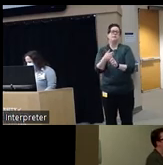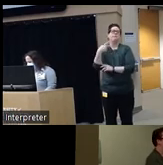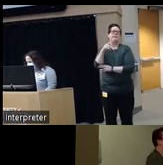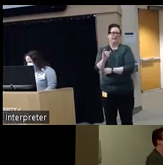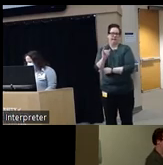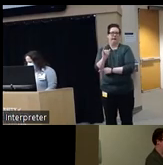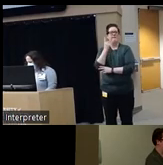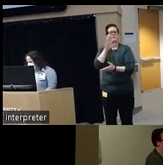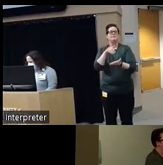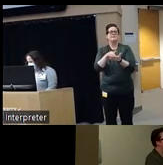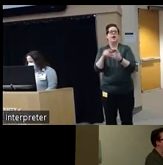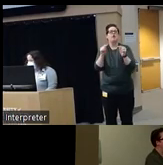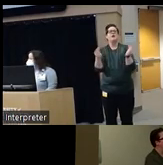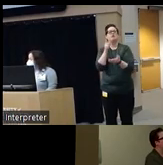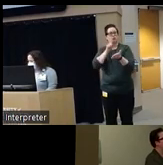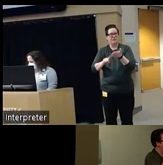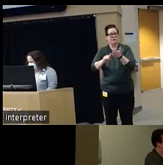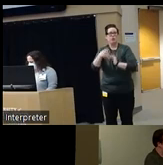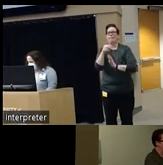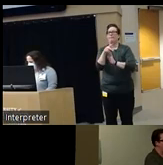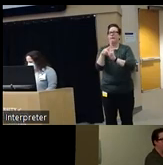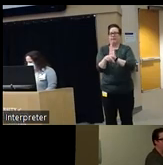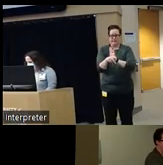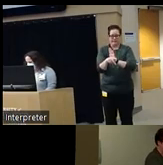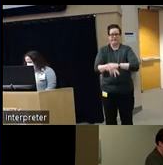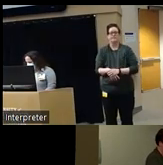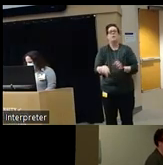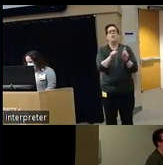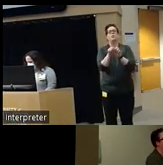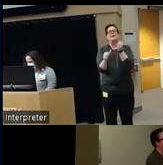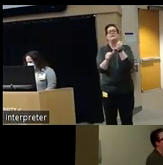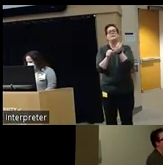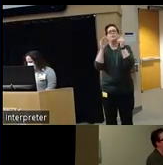in the center for injury research and policy and an assistant professor of pediatrics at